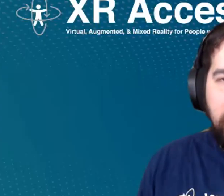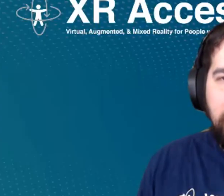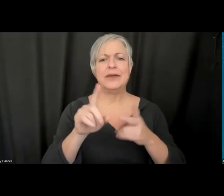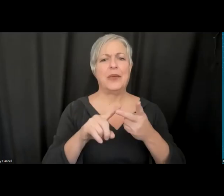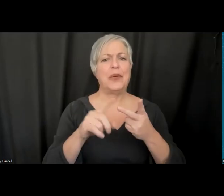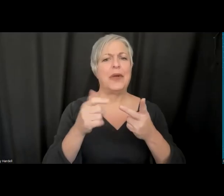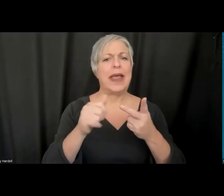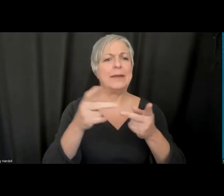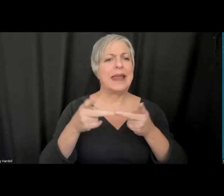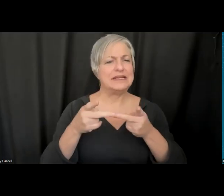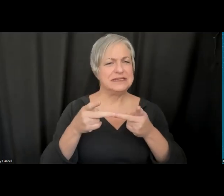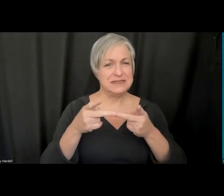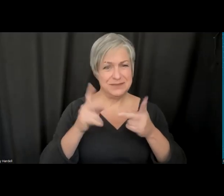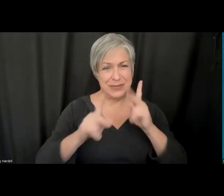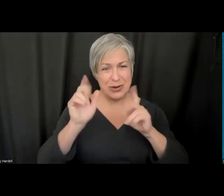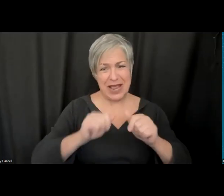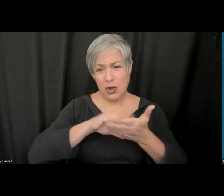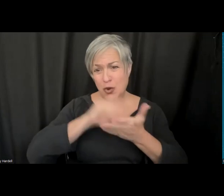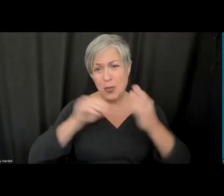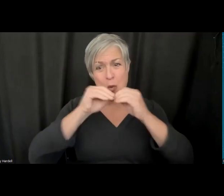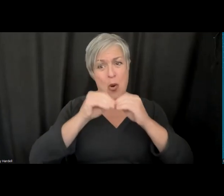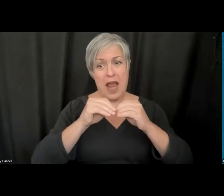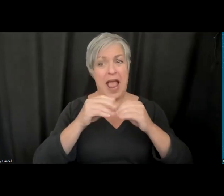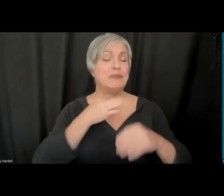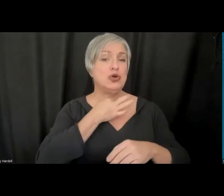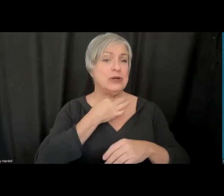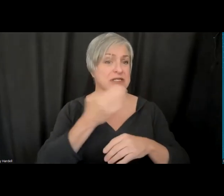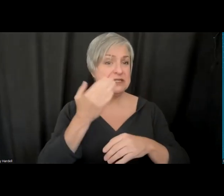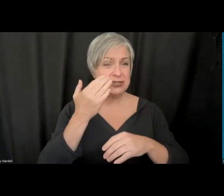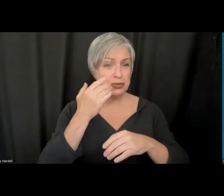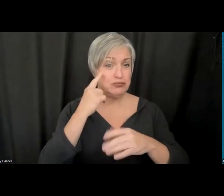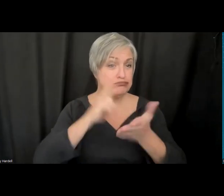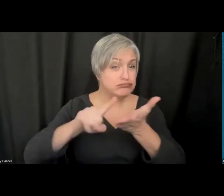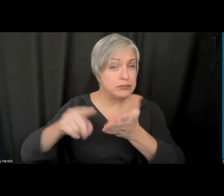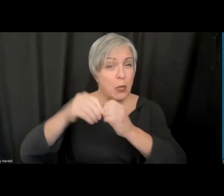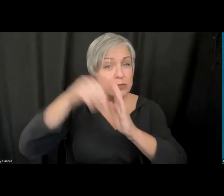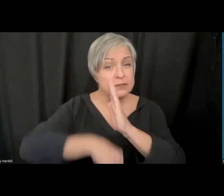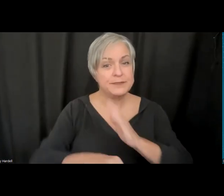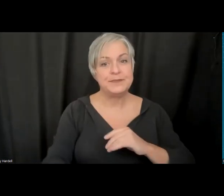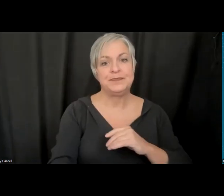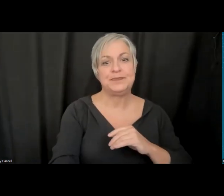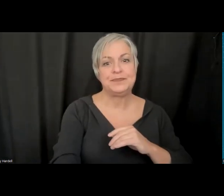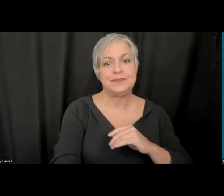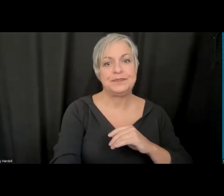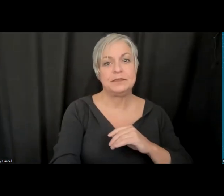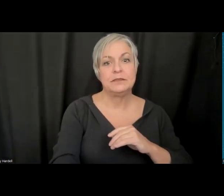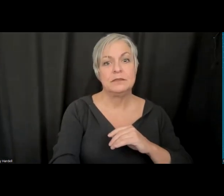can learn more about that? Because I would certainly be curious to find out. >> It is just VR chat. If you've